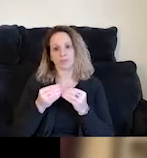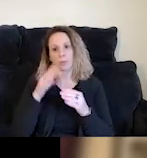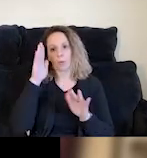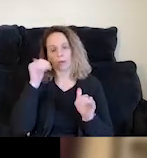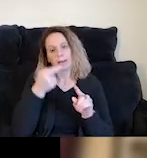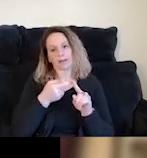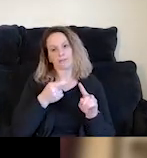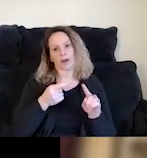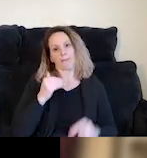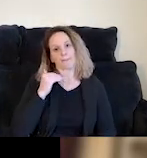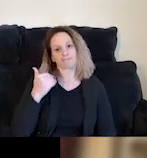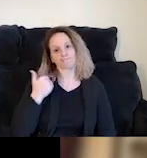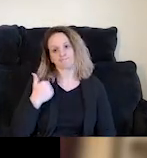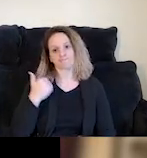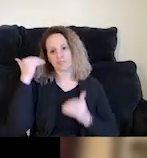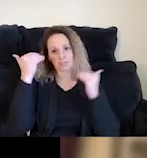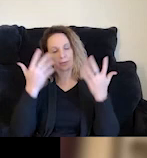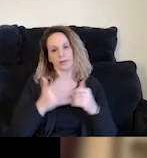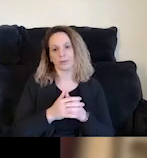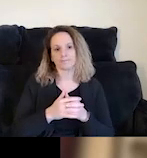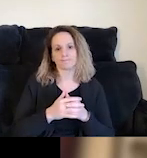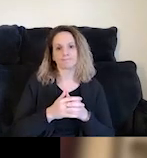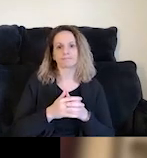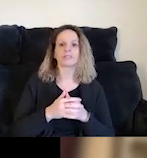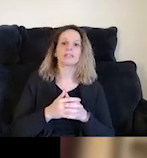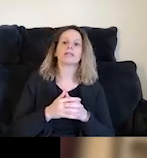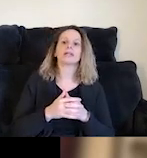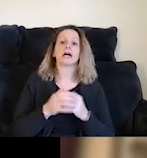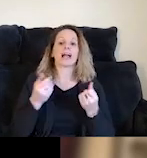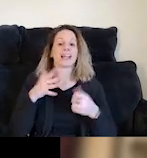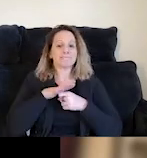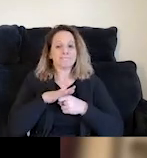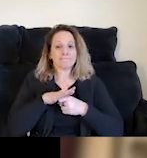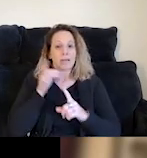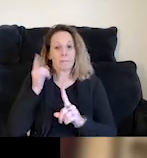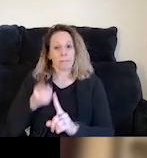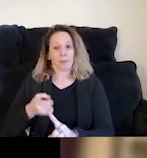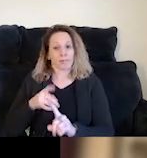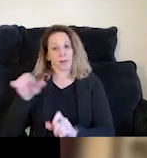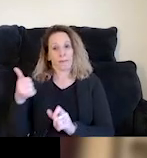And so by living in this liminal space, a lot of tension points can exist for any transitional age youth,